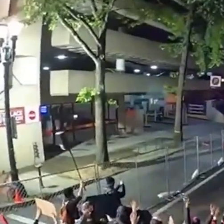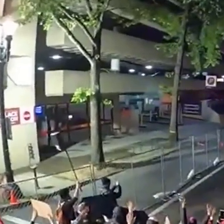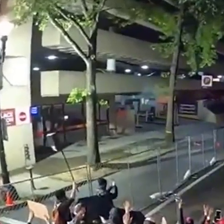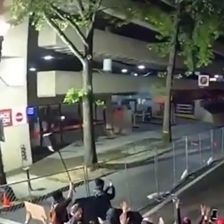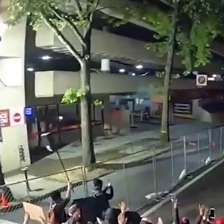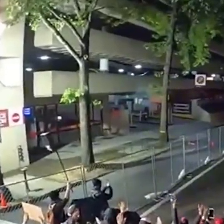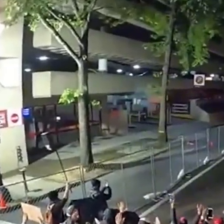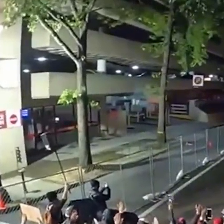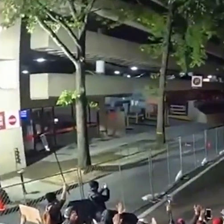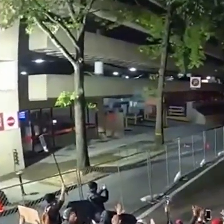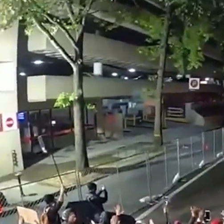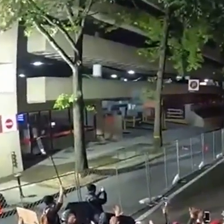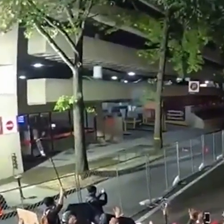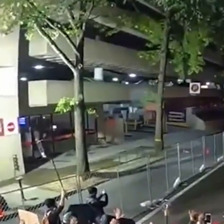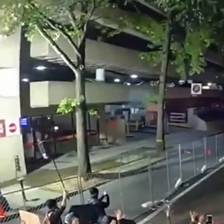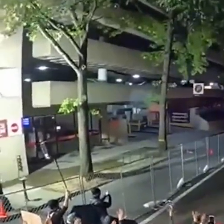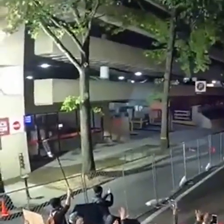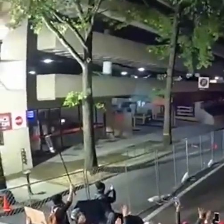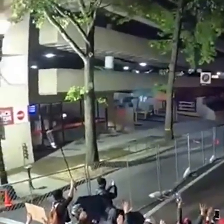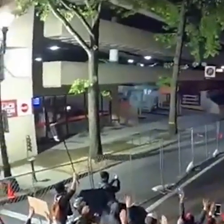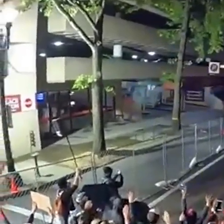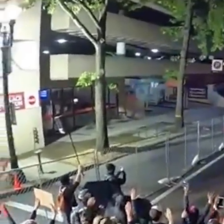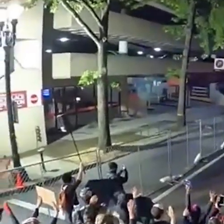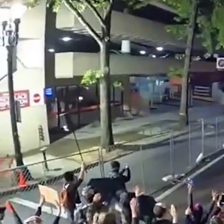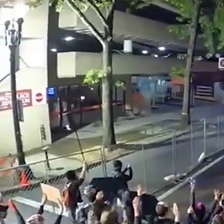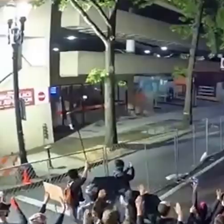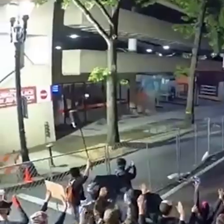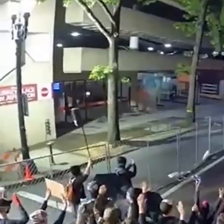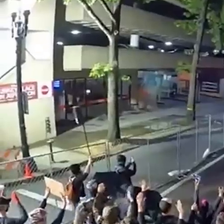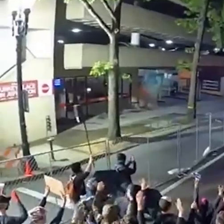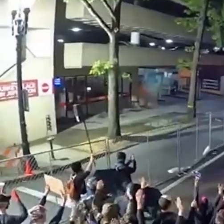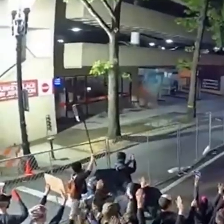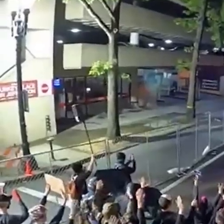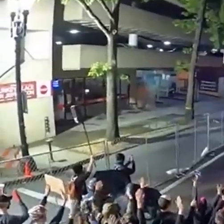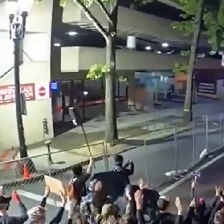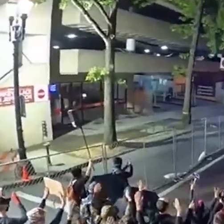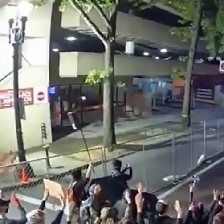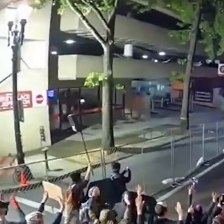and you're about to see that right now.